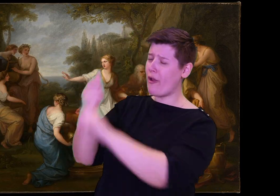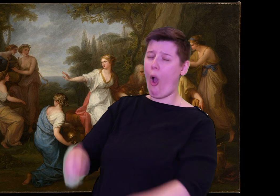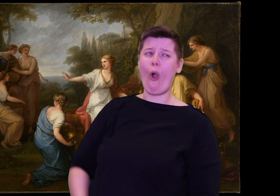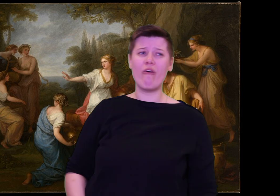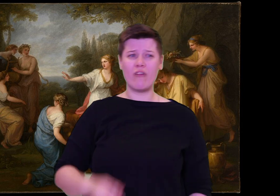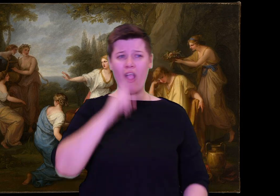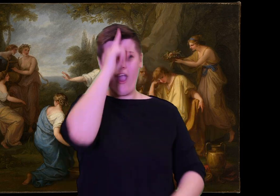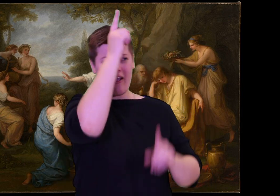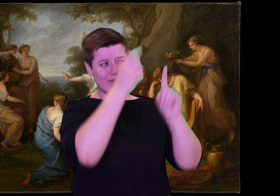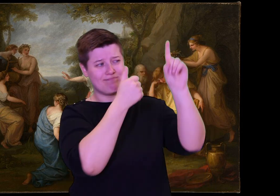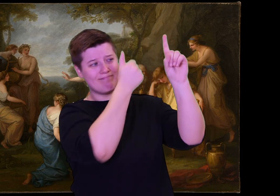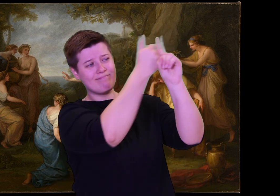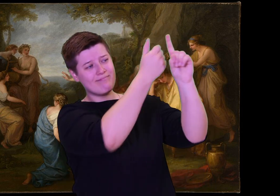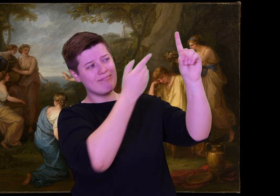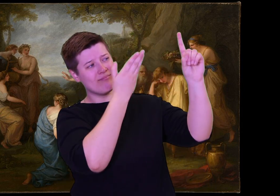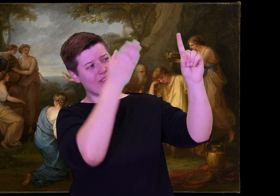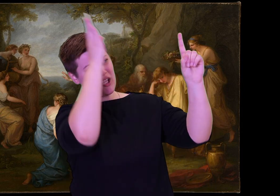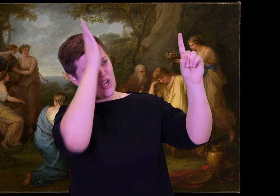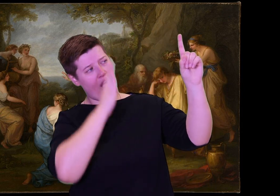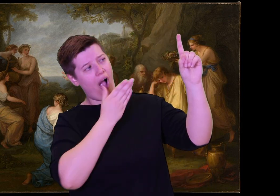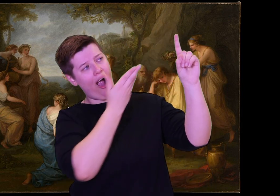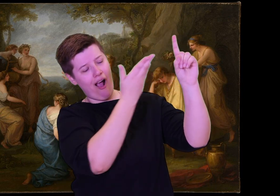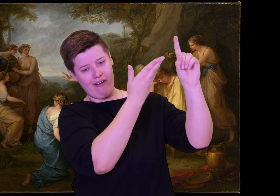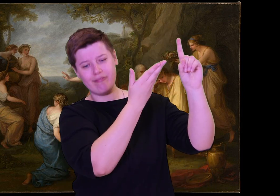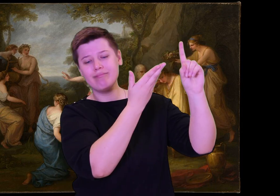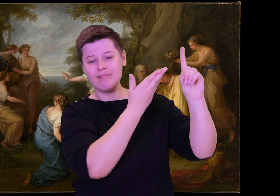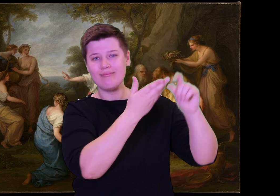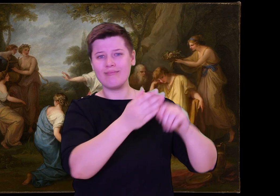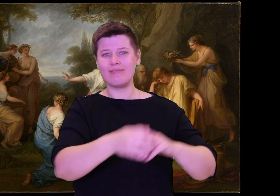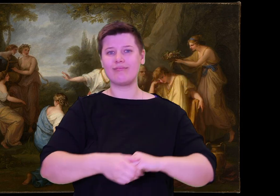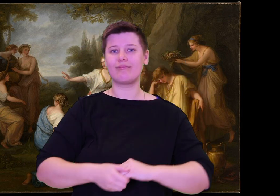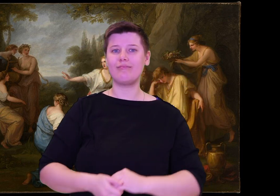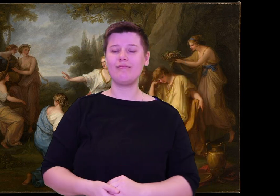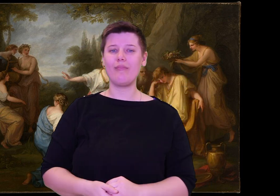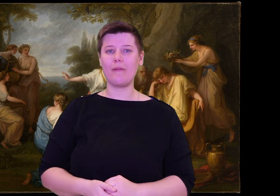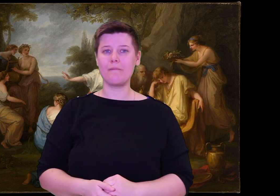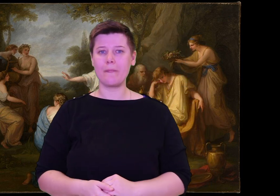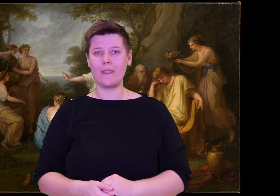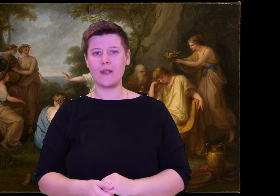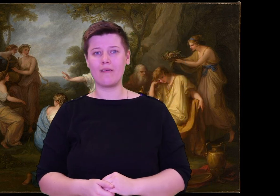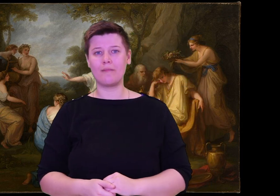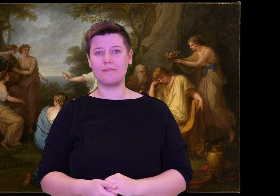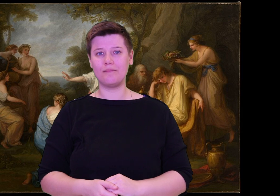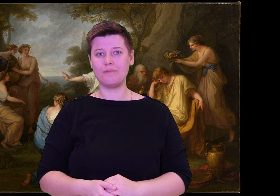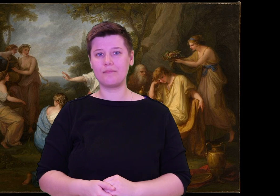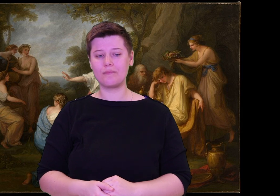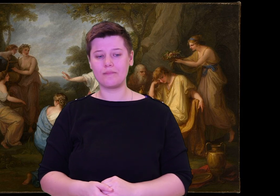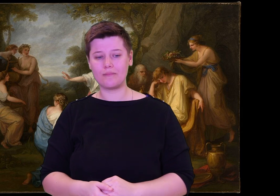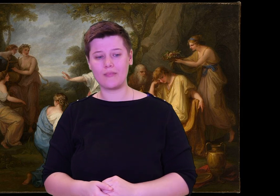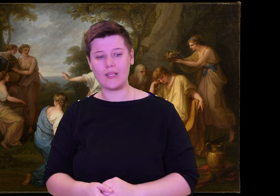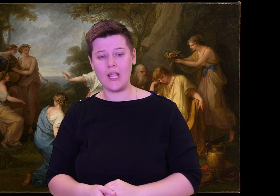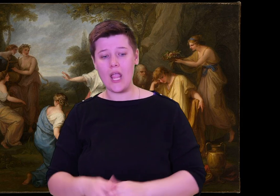way home and let me give you gifts then as well in fair exchange."